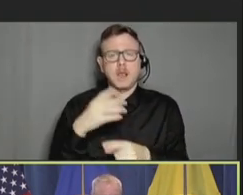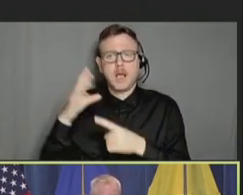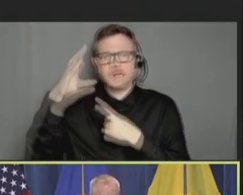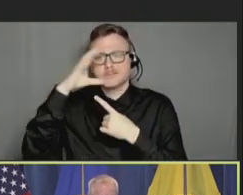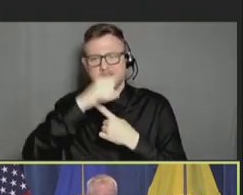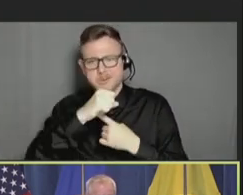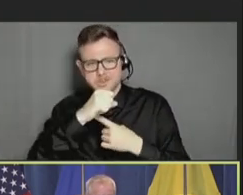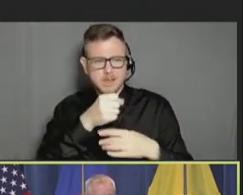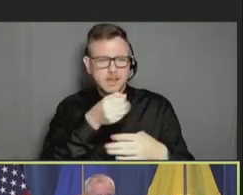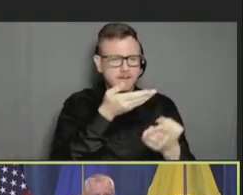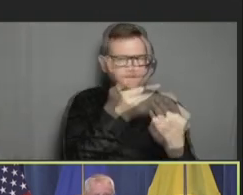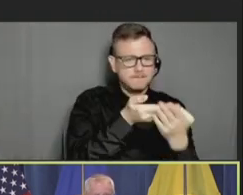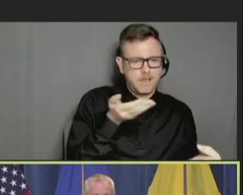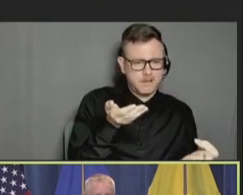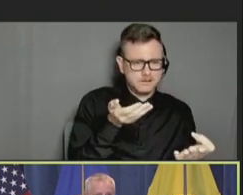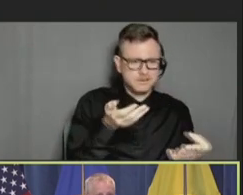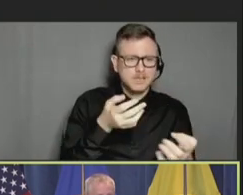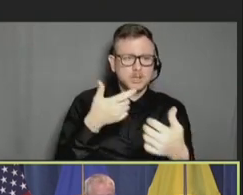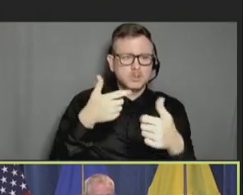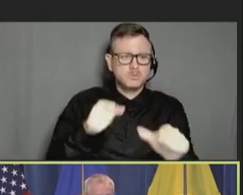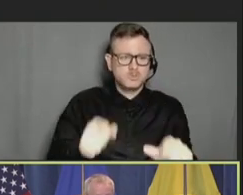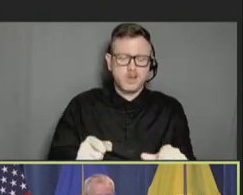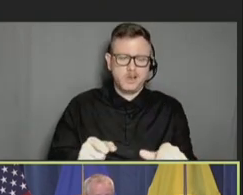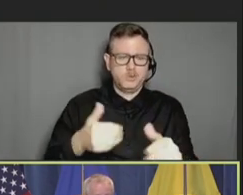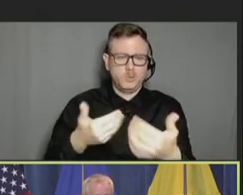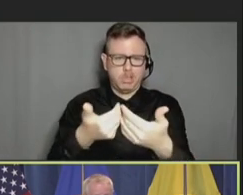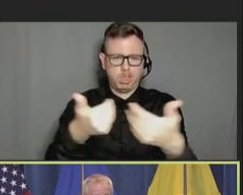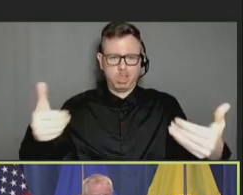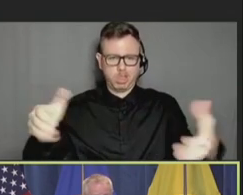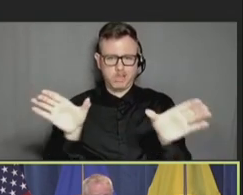the vaccine has continued to be a challenge.